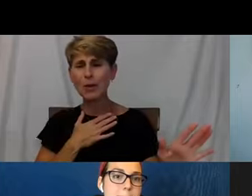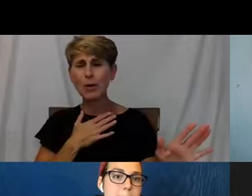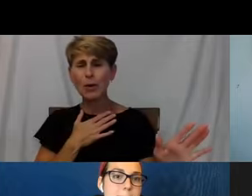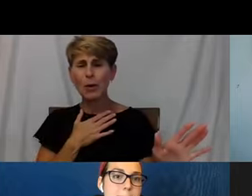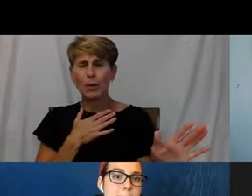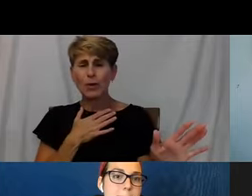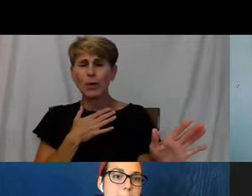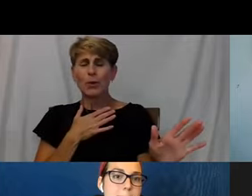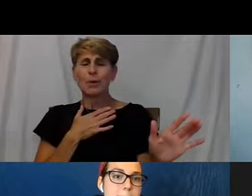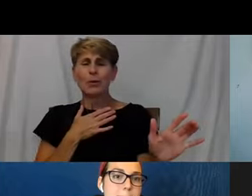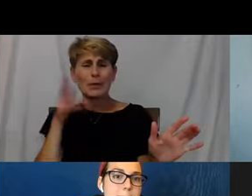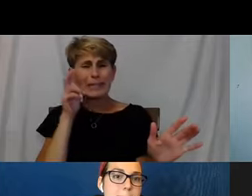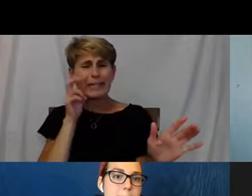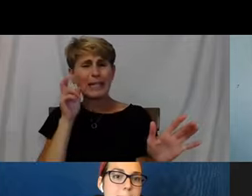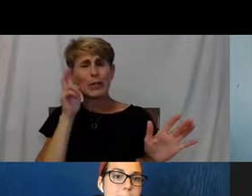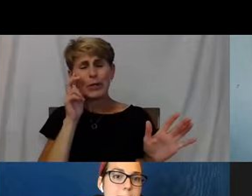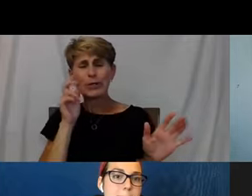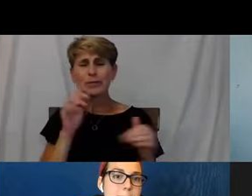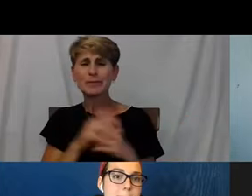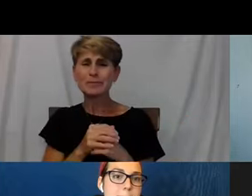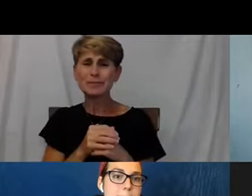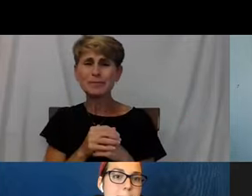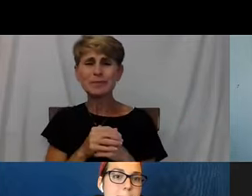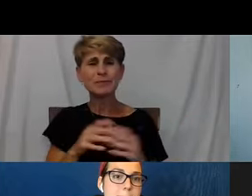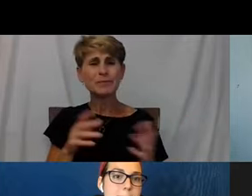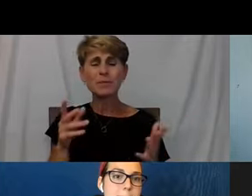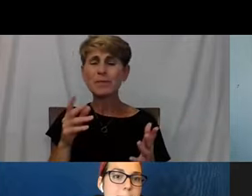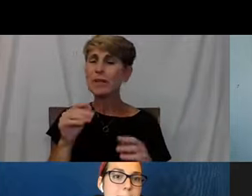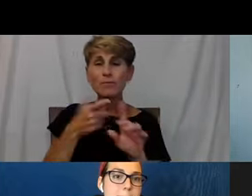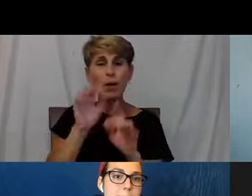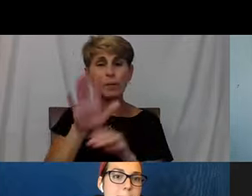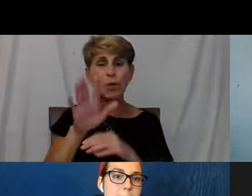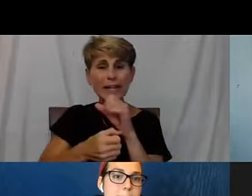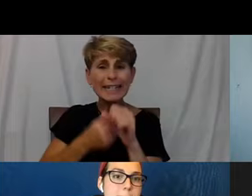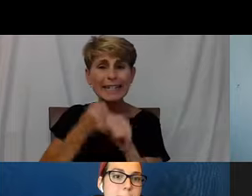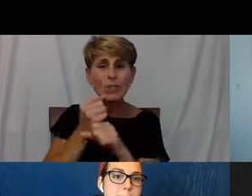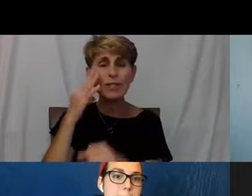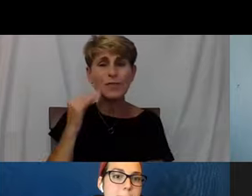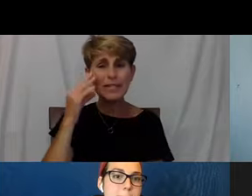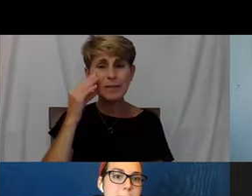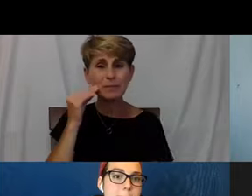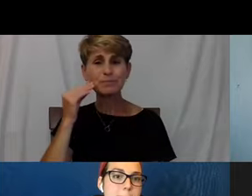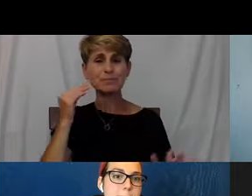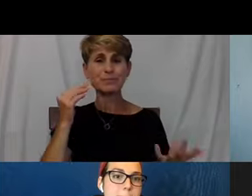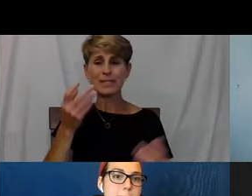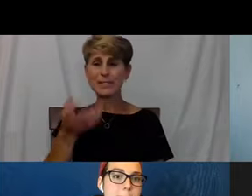to share your best practices from your years of expertise. And as you mentioned just talking to people